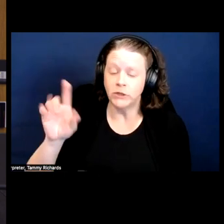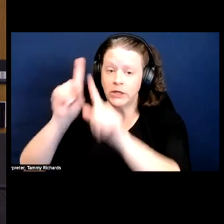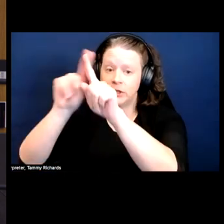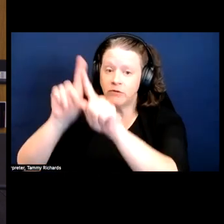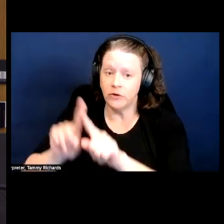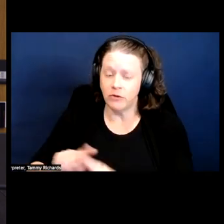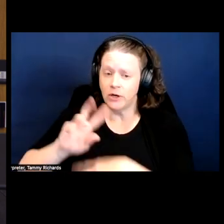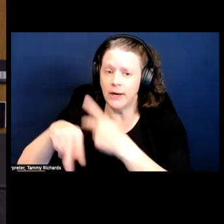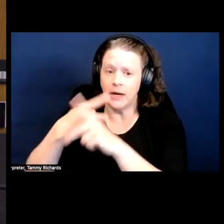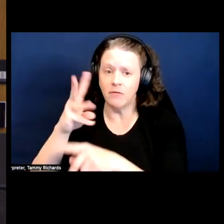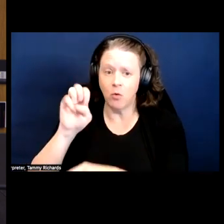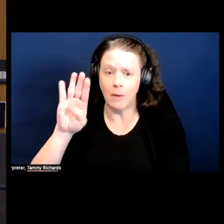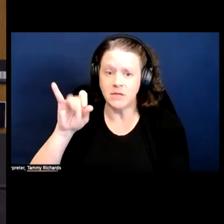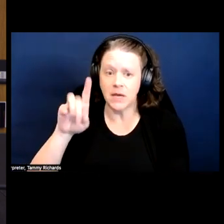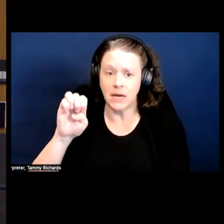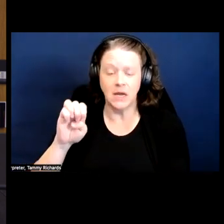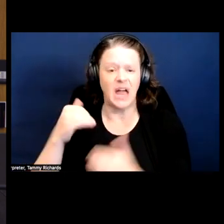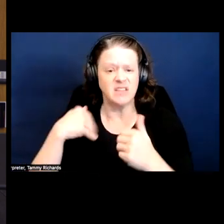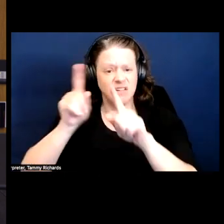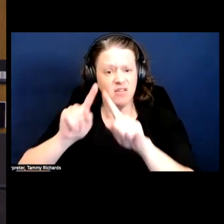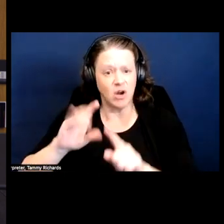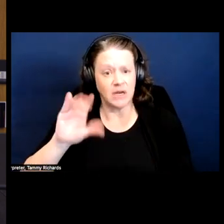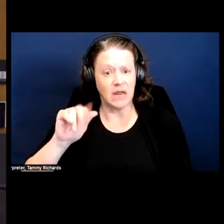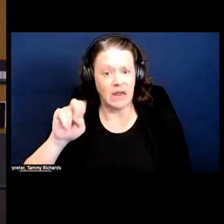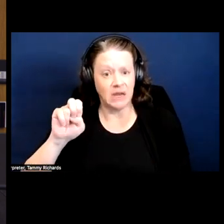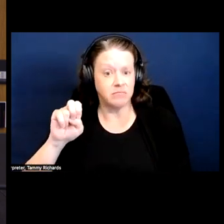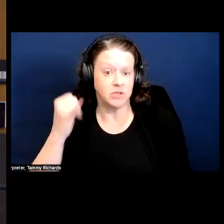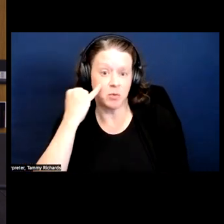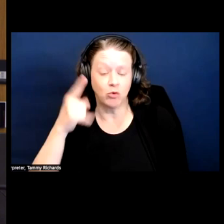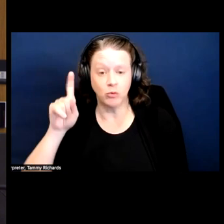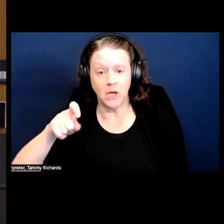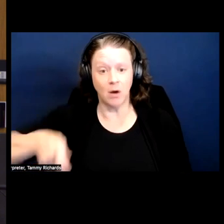If you don't want to identify and you use a cane, use a cane.